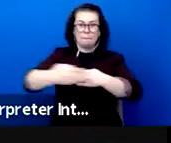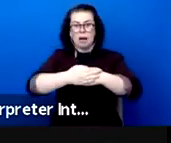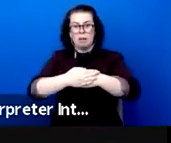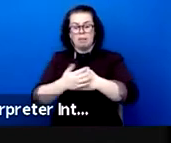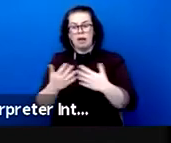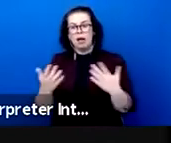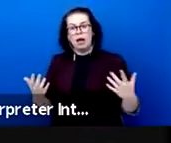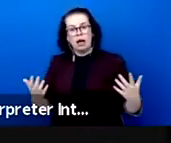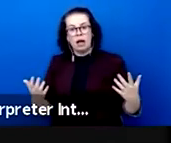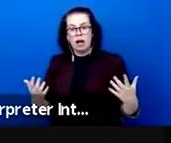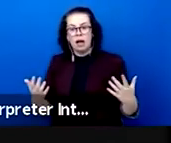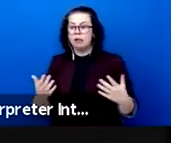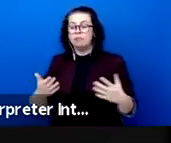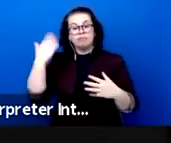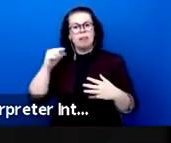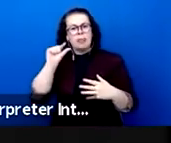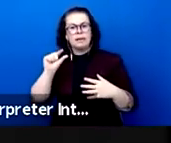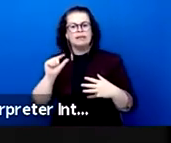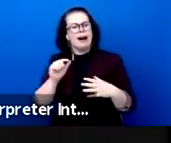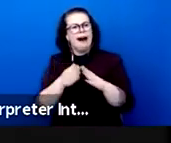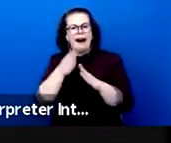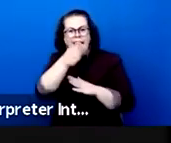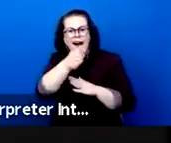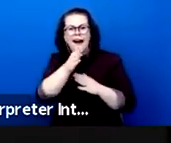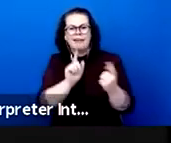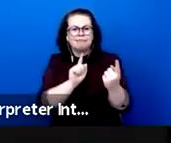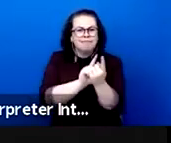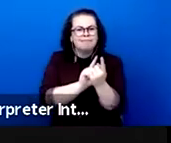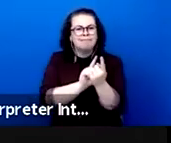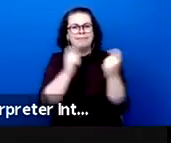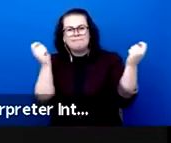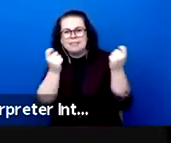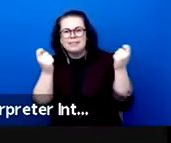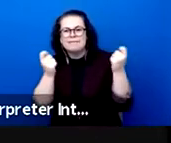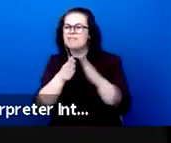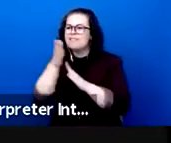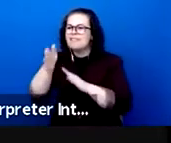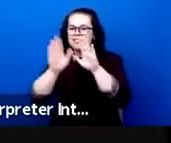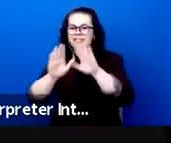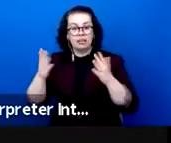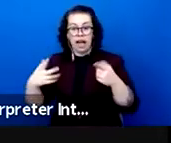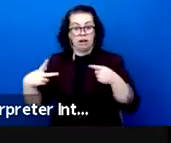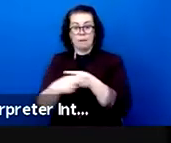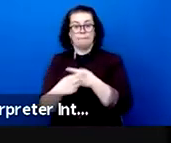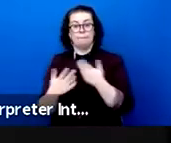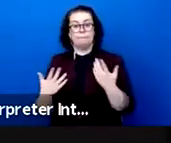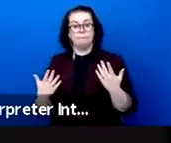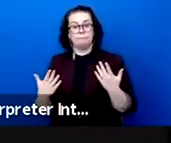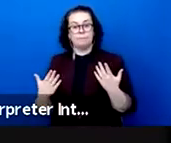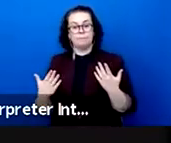no more tools, no more border crossings, no more festivals. The venue, the performance venues that